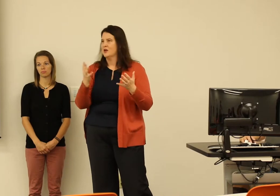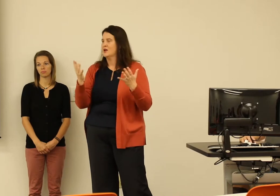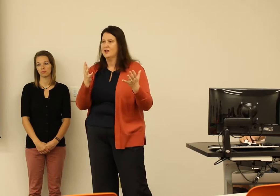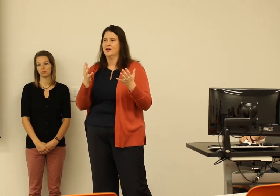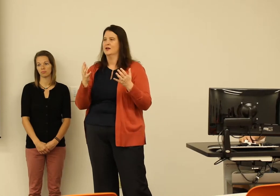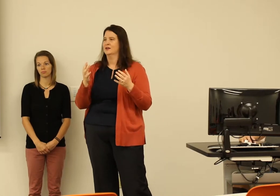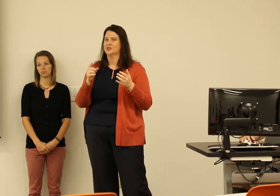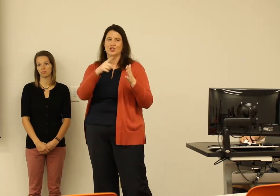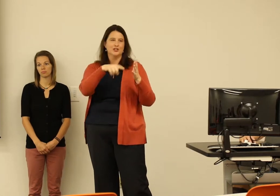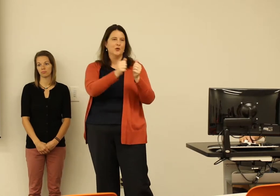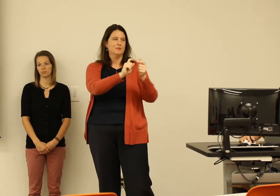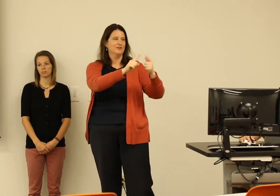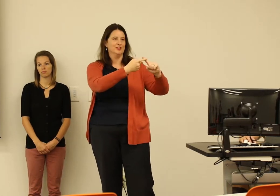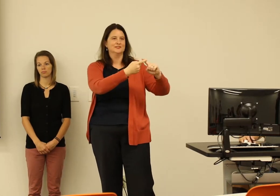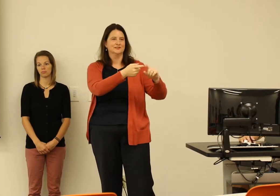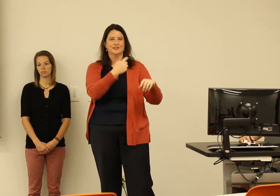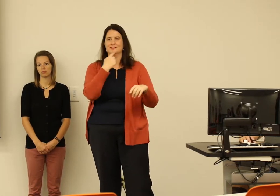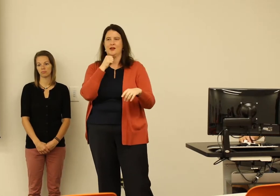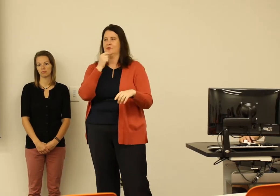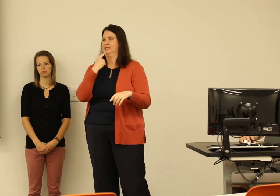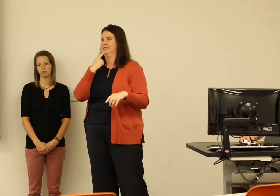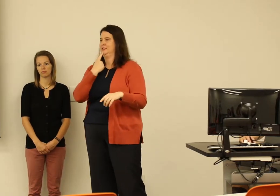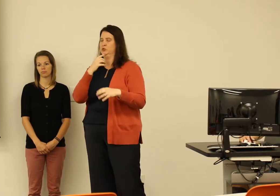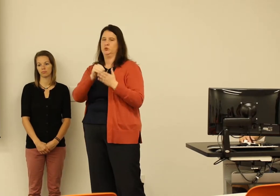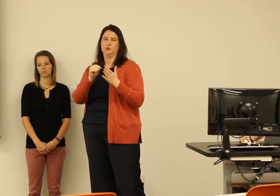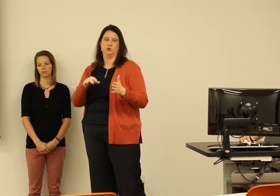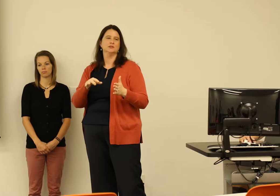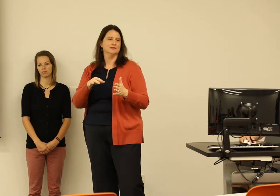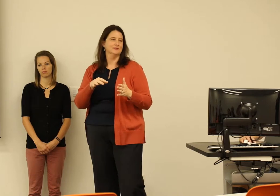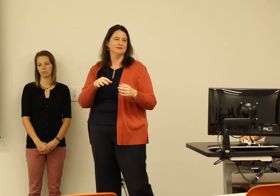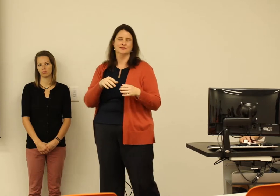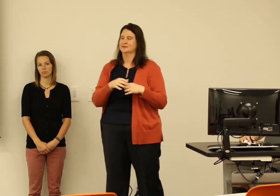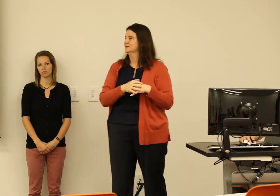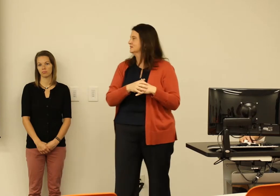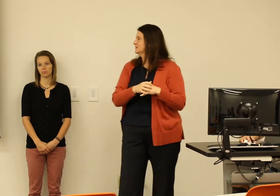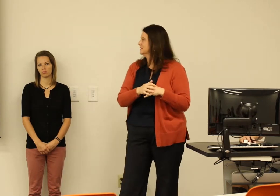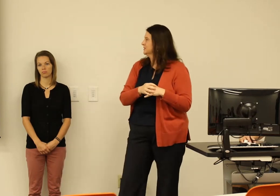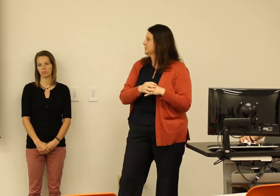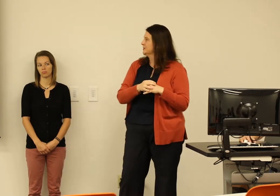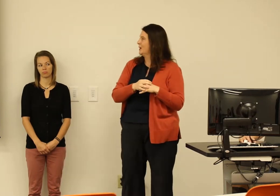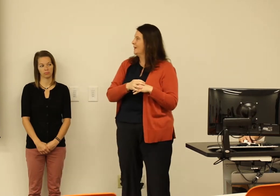I was constantly checking in to see if I was understanding accurately. And that's why I wasn't a serious student.